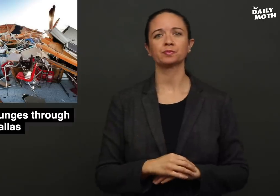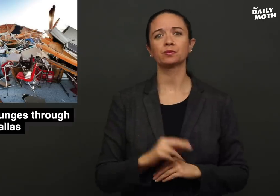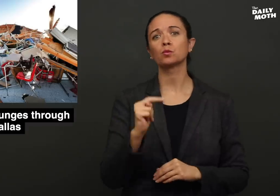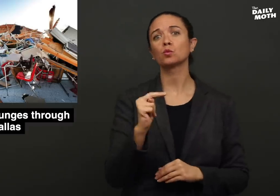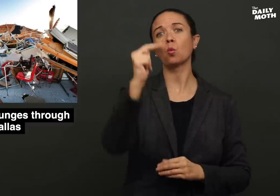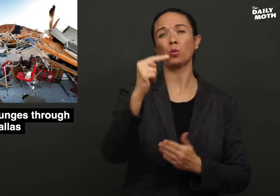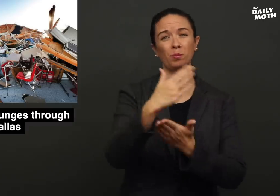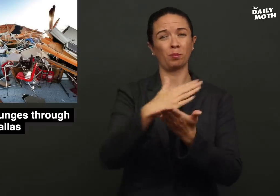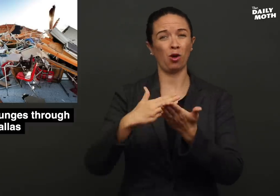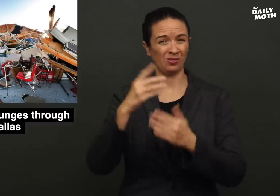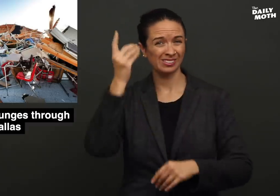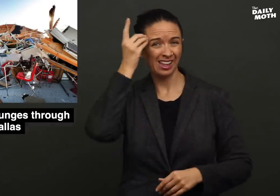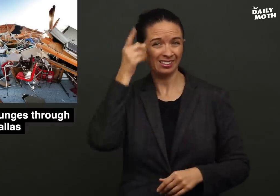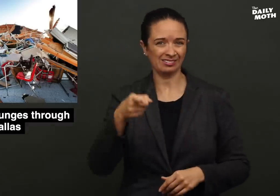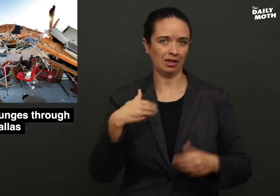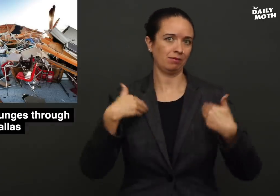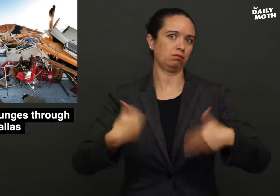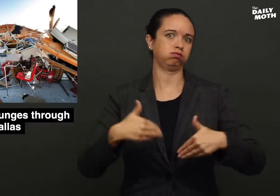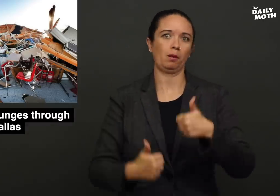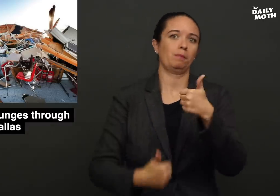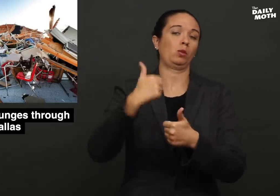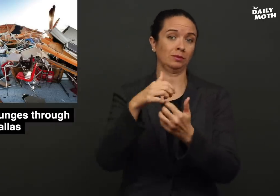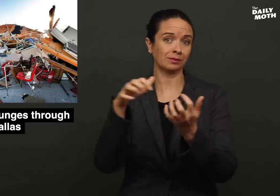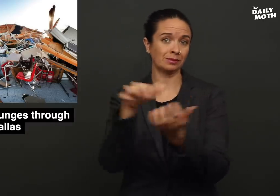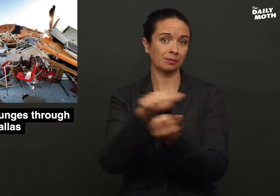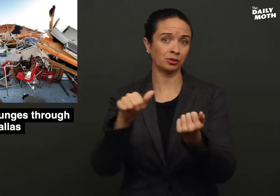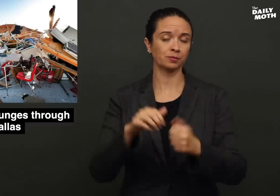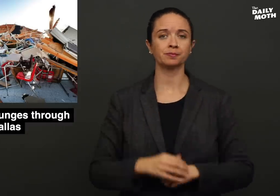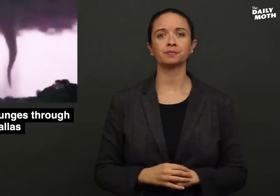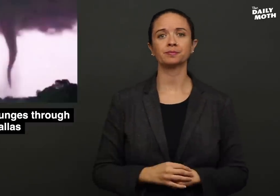The northern part of Dallas had the most damage.